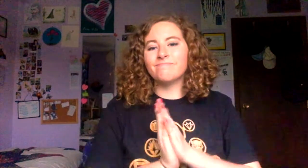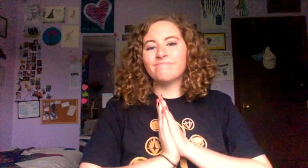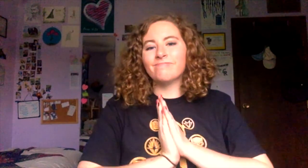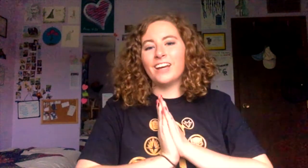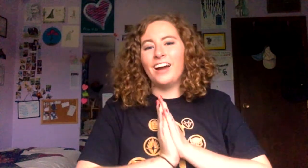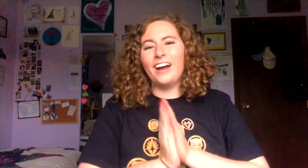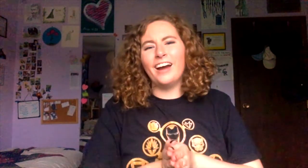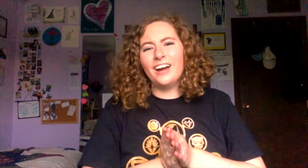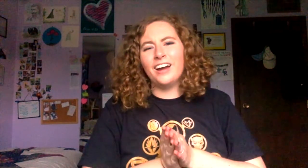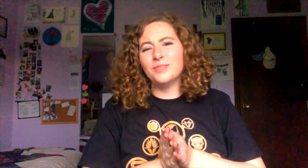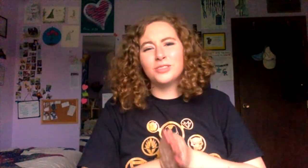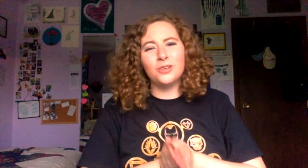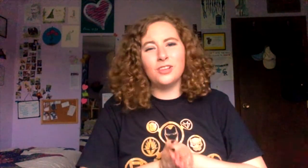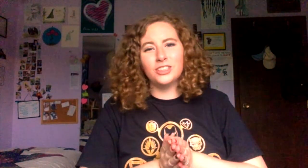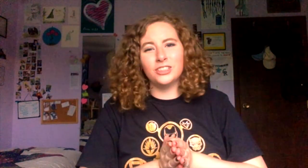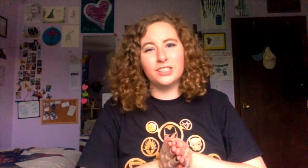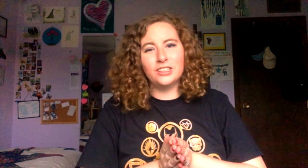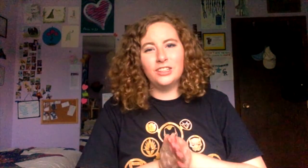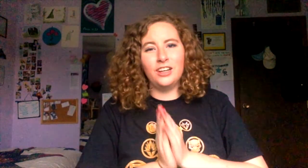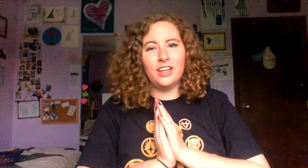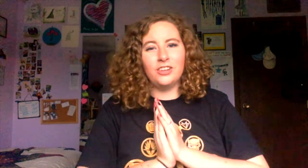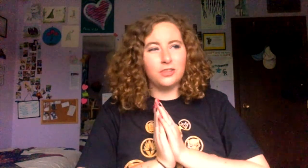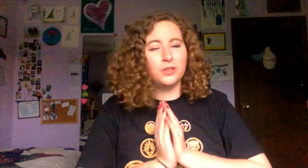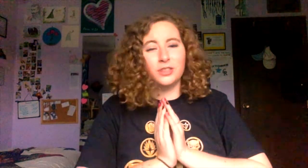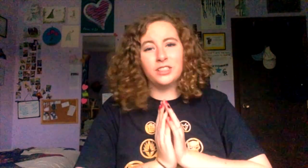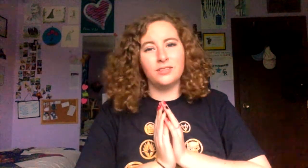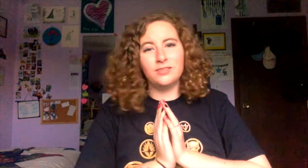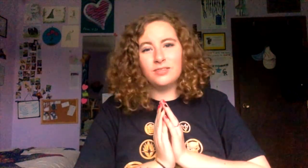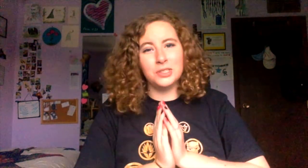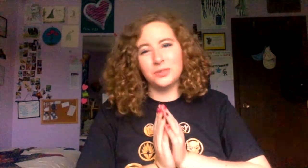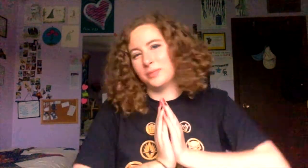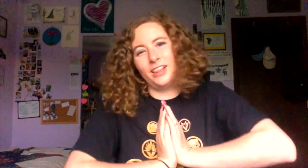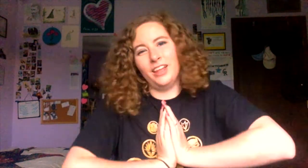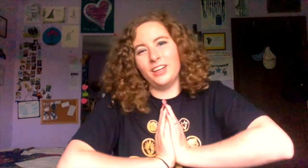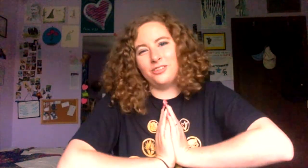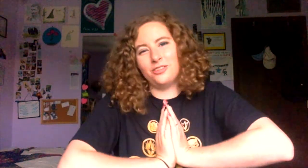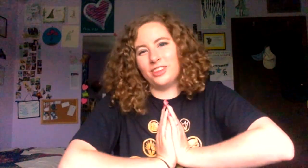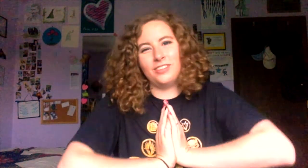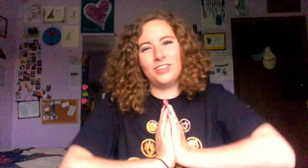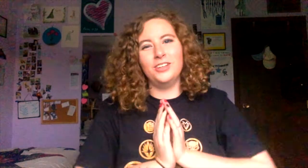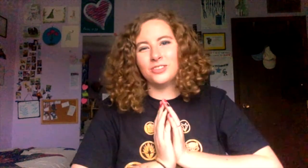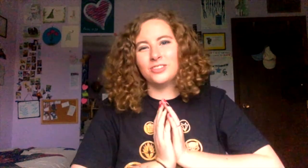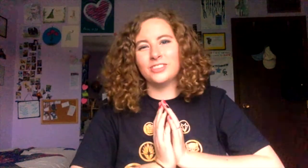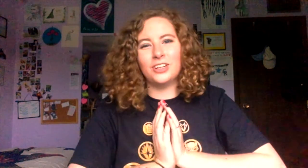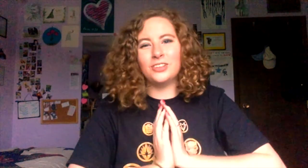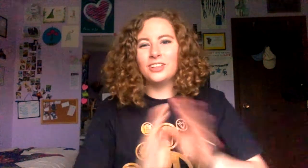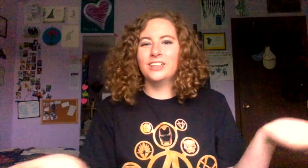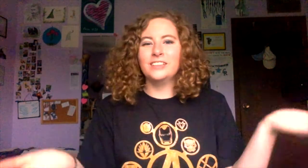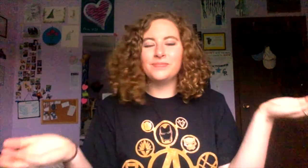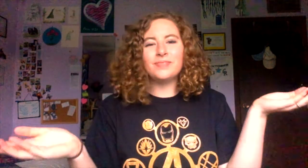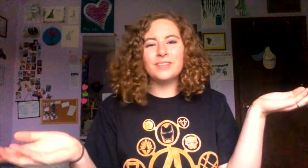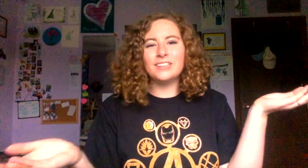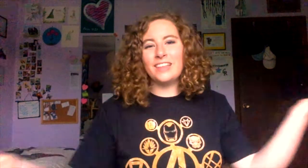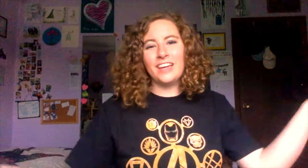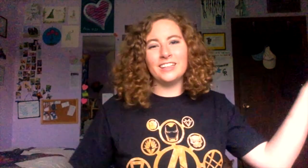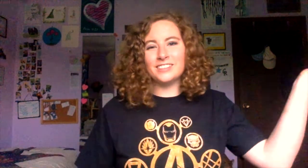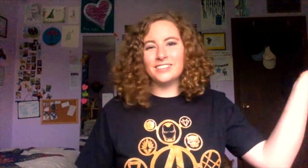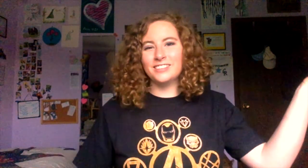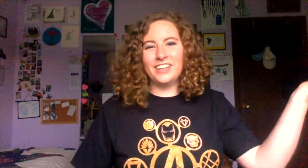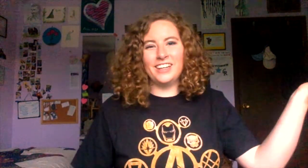I'm so glad you're here, and I look forward to doing my life with you. So, thanks!